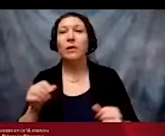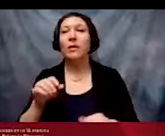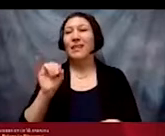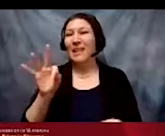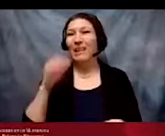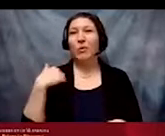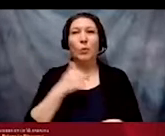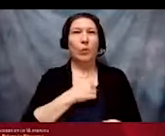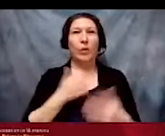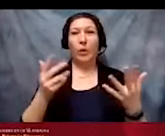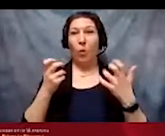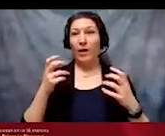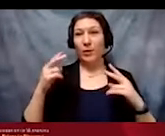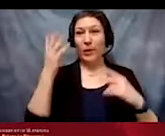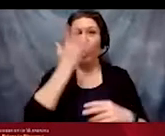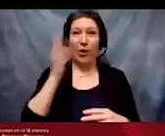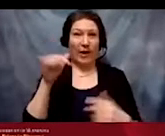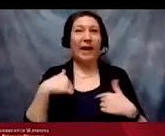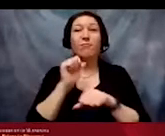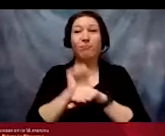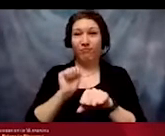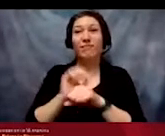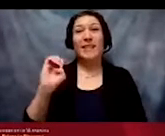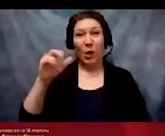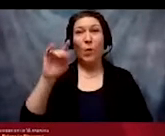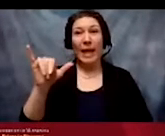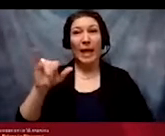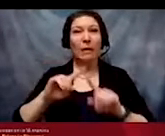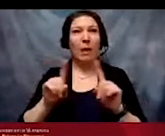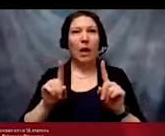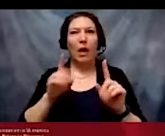like we're doing equity work without actually changing the systems